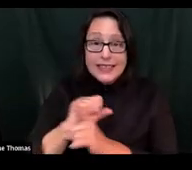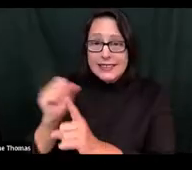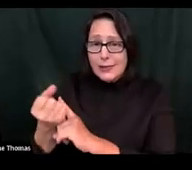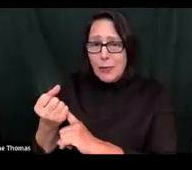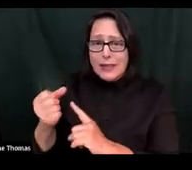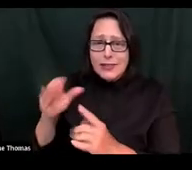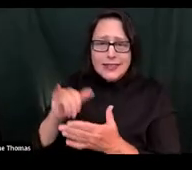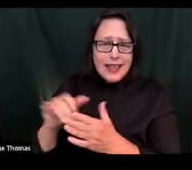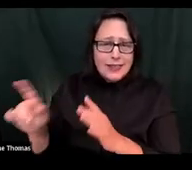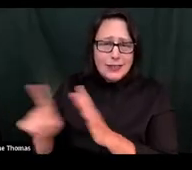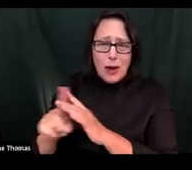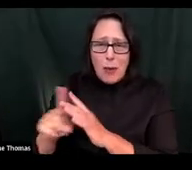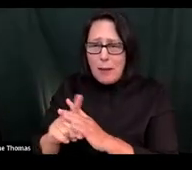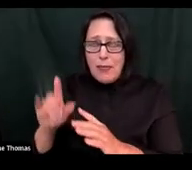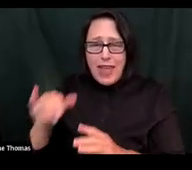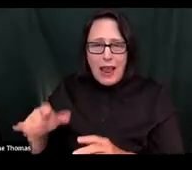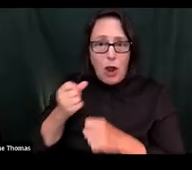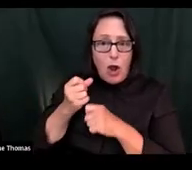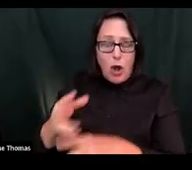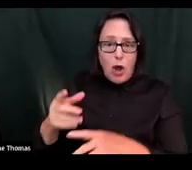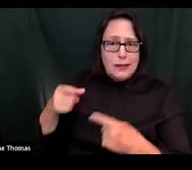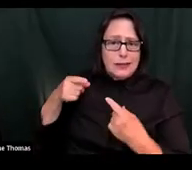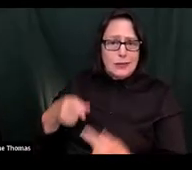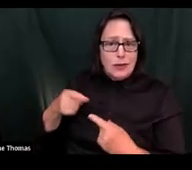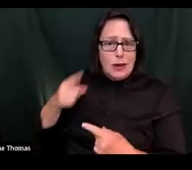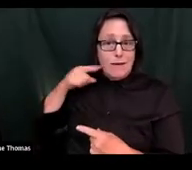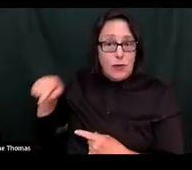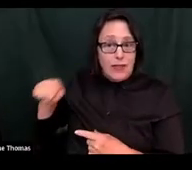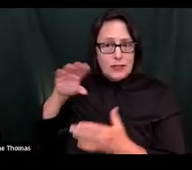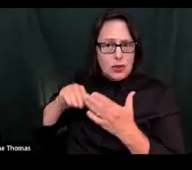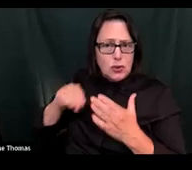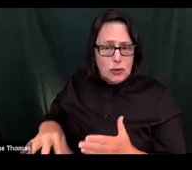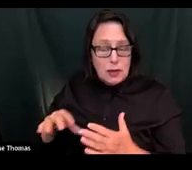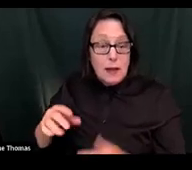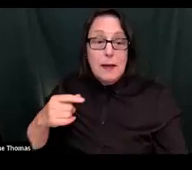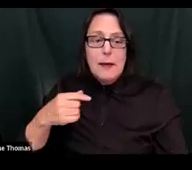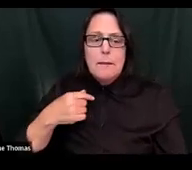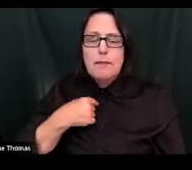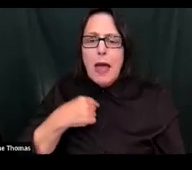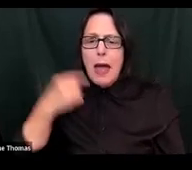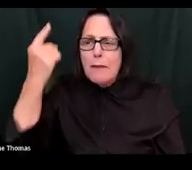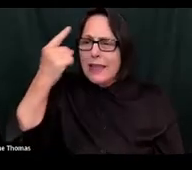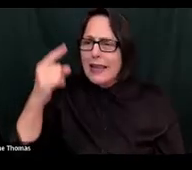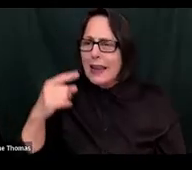that present difficulties for the student. What happens, I'm just thinking of an example that